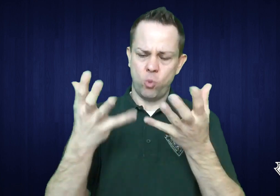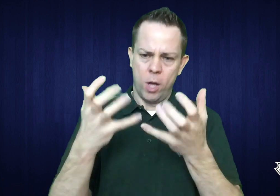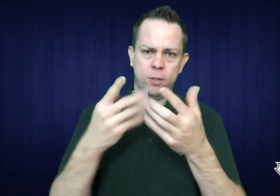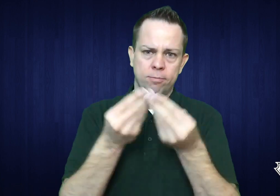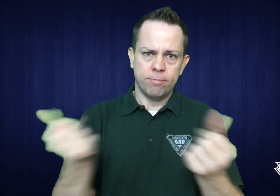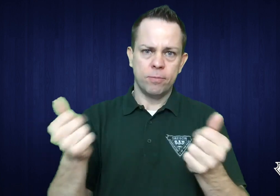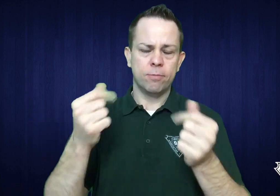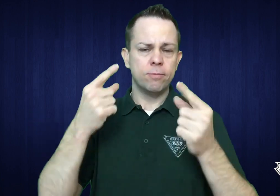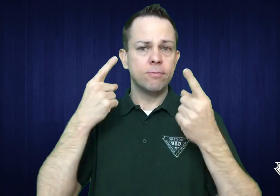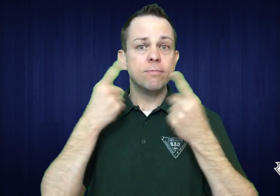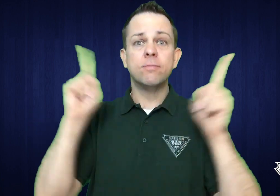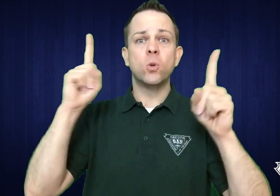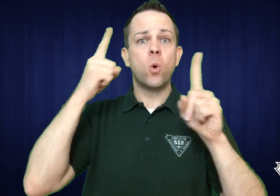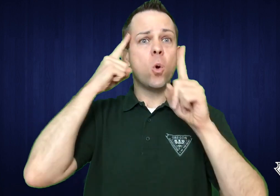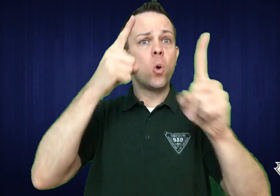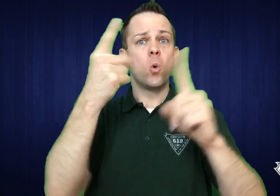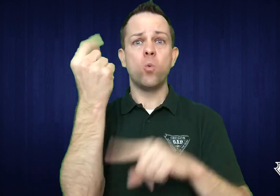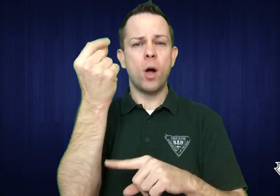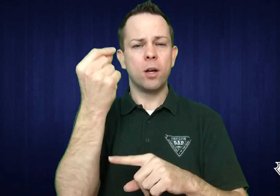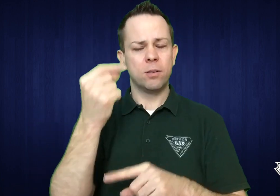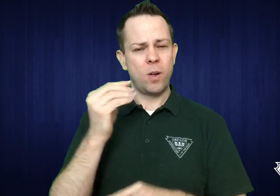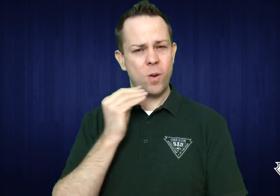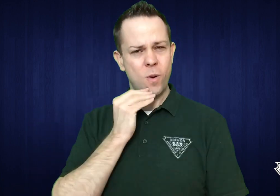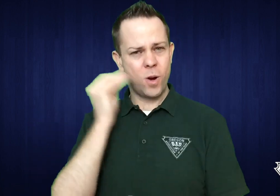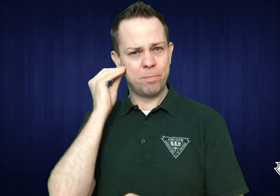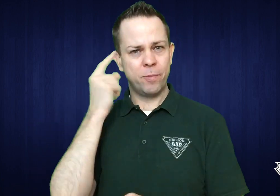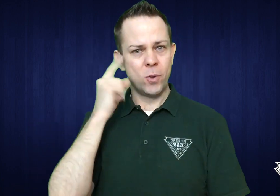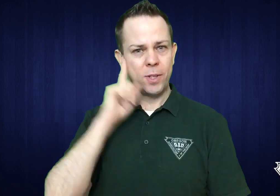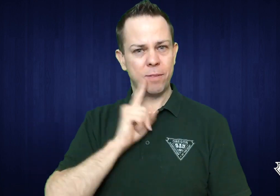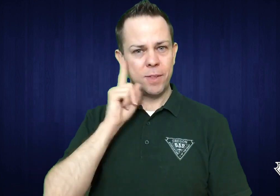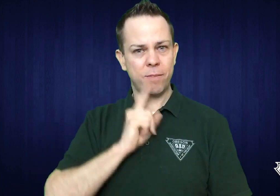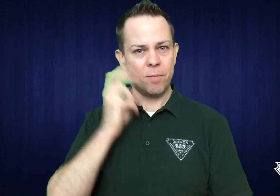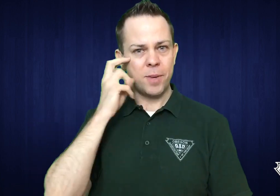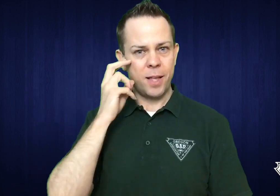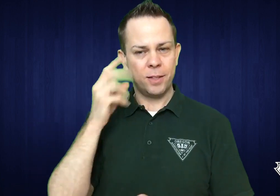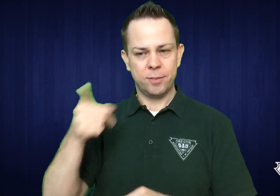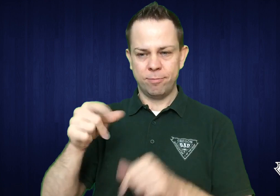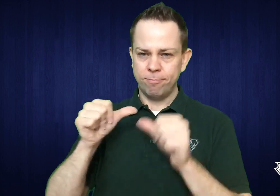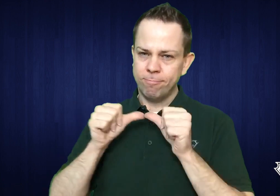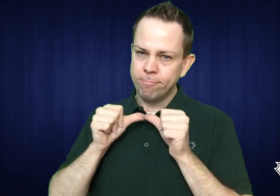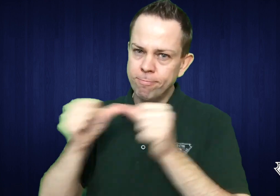so that this home for the Deaf and Deafblind